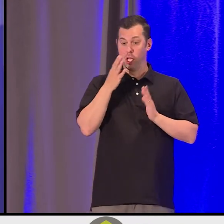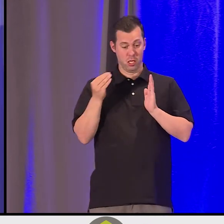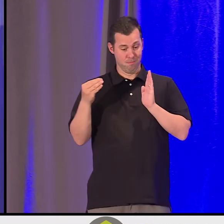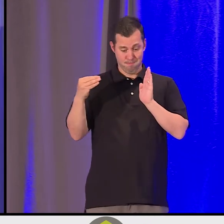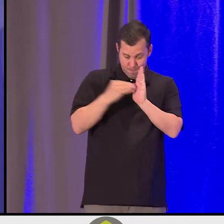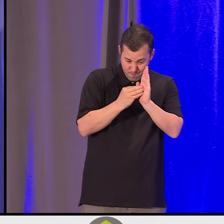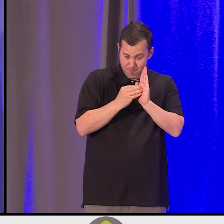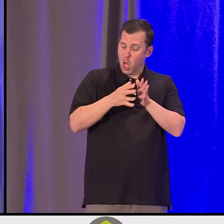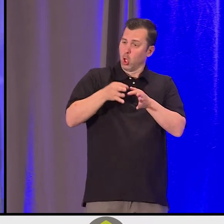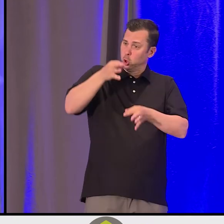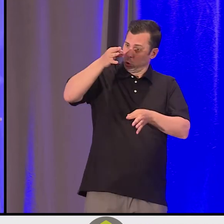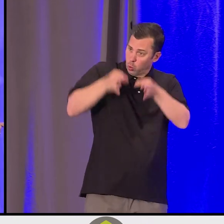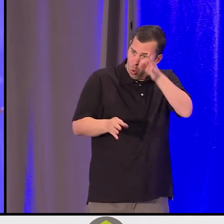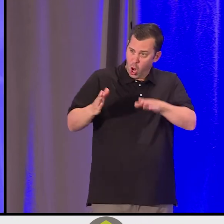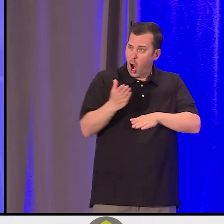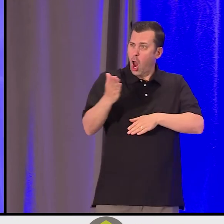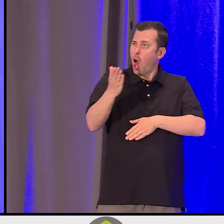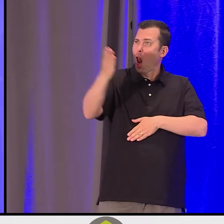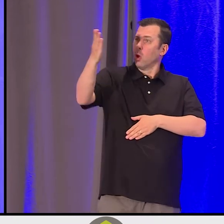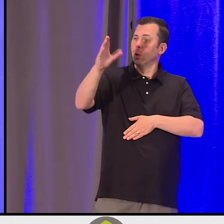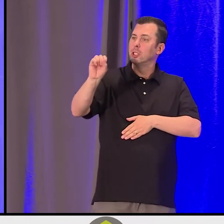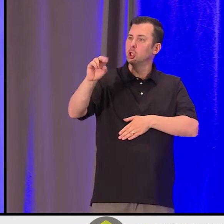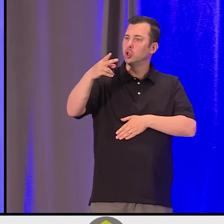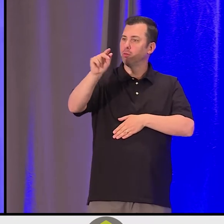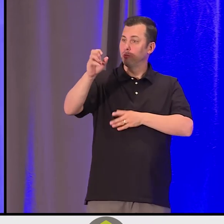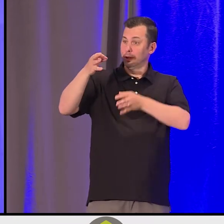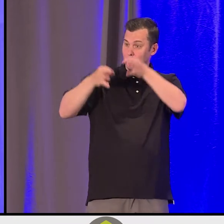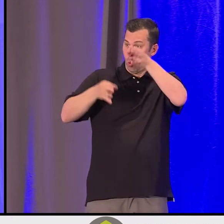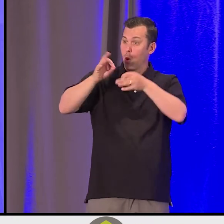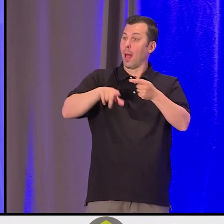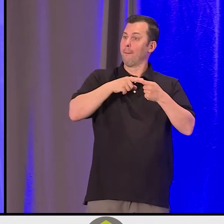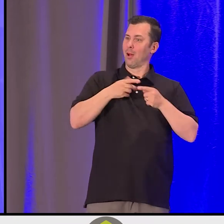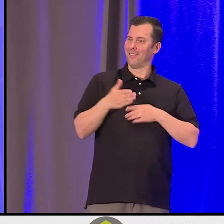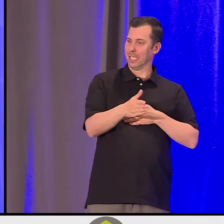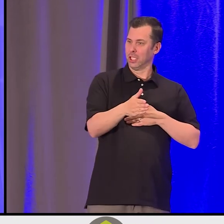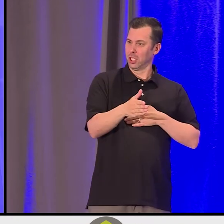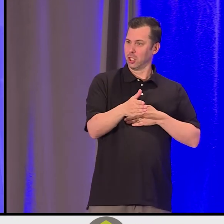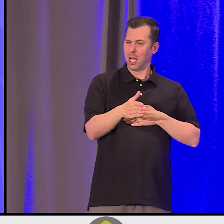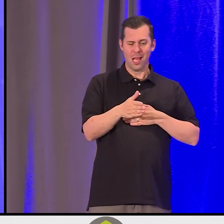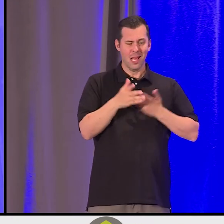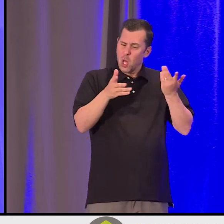Because I thought that part of the story about Bear was about sharing the fish 50/50 with Bear.